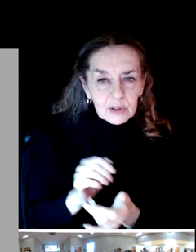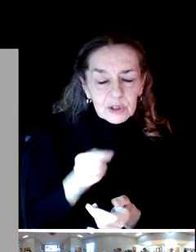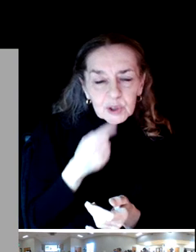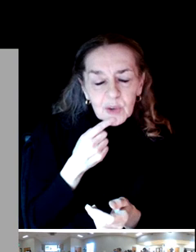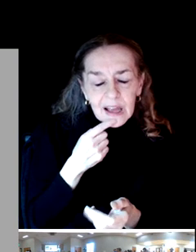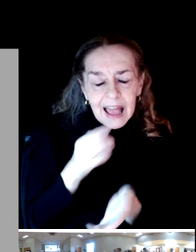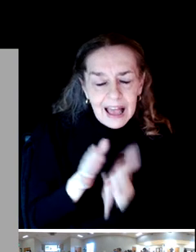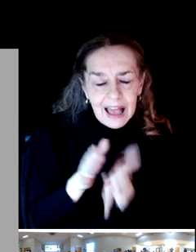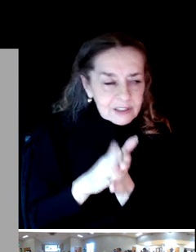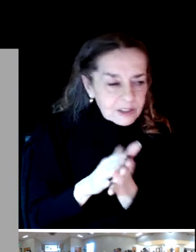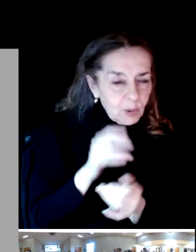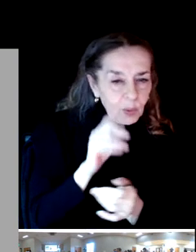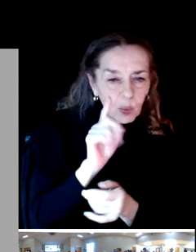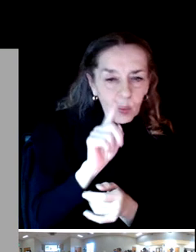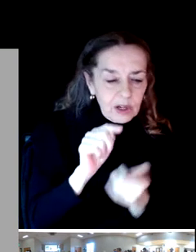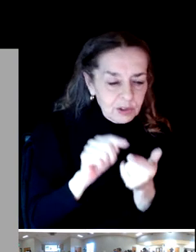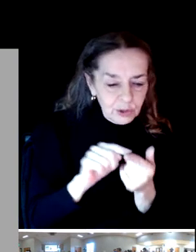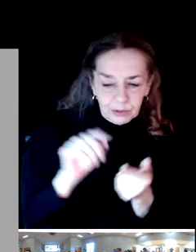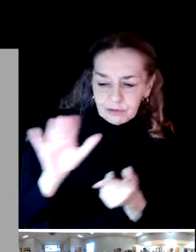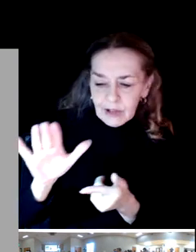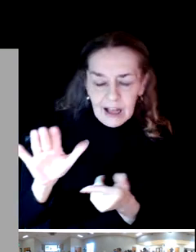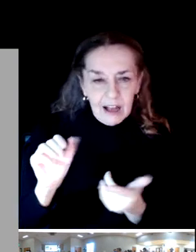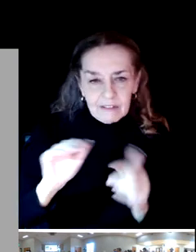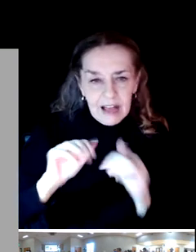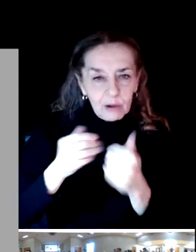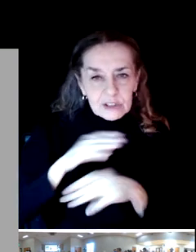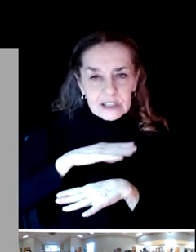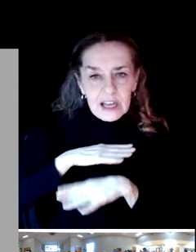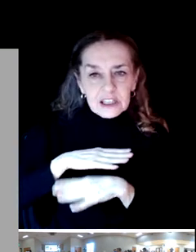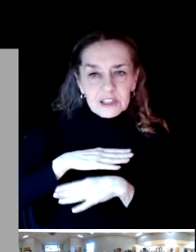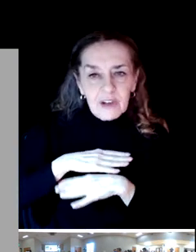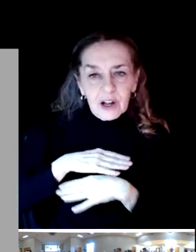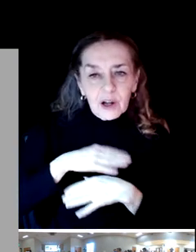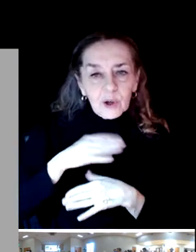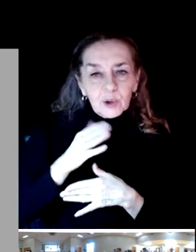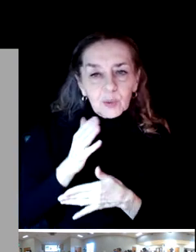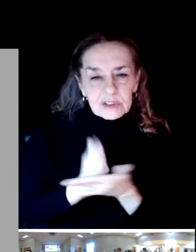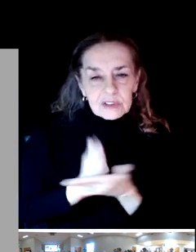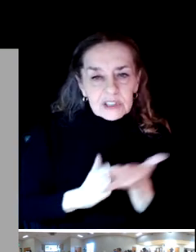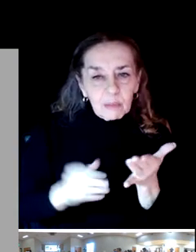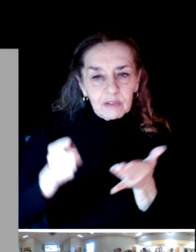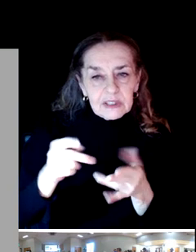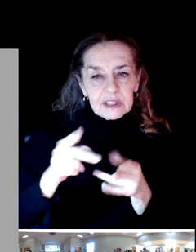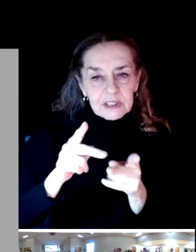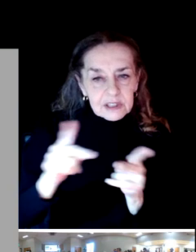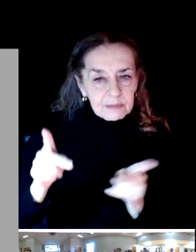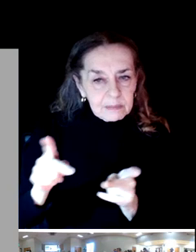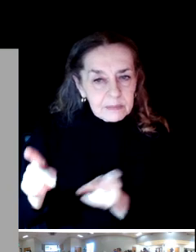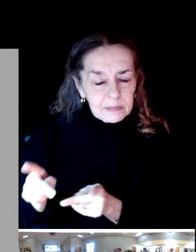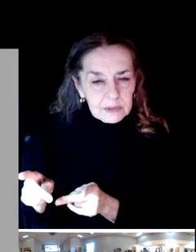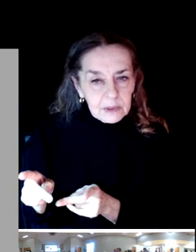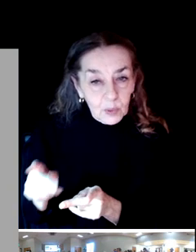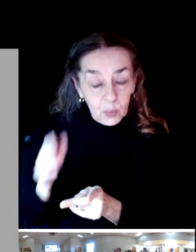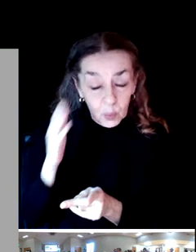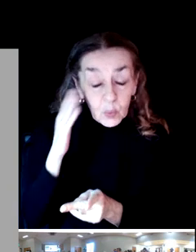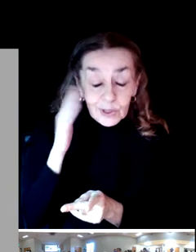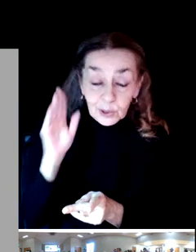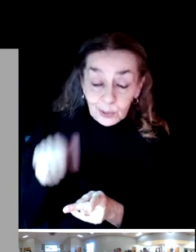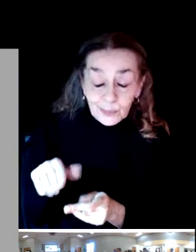with programs, classes, events, parks and some of the facilities, knowing that it's